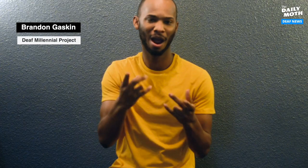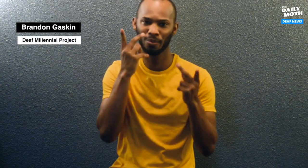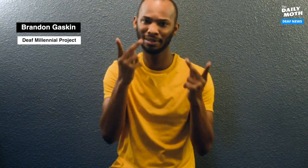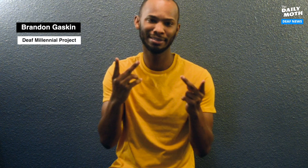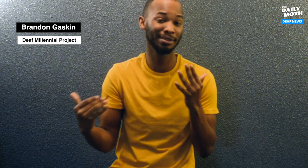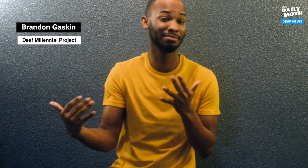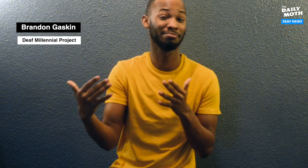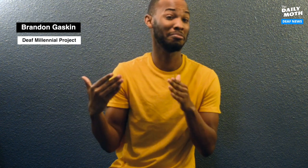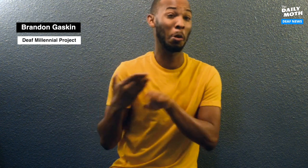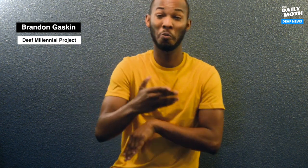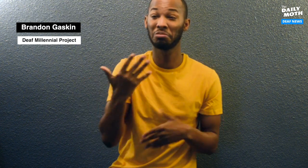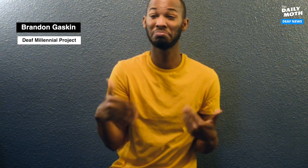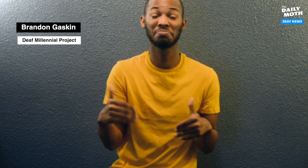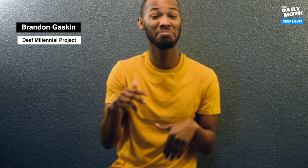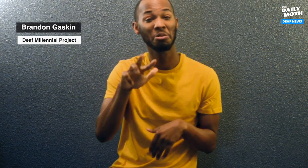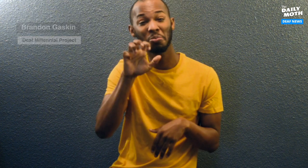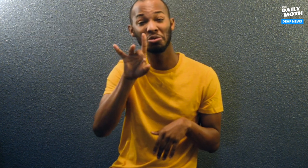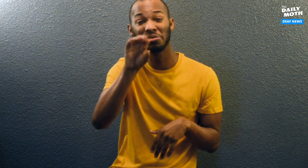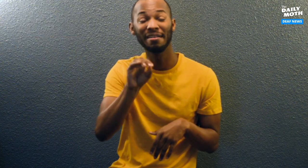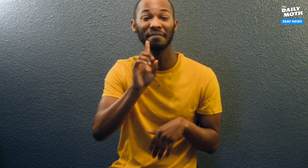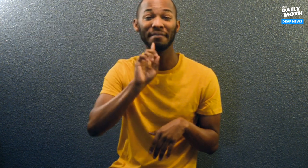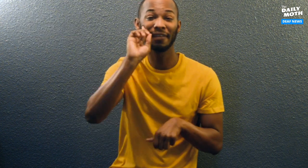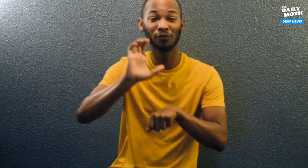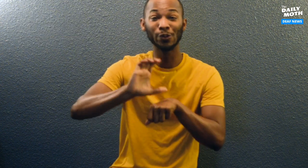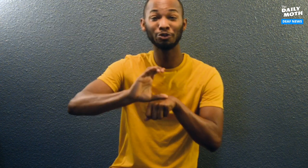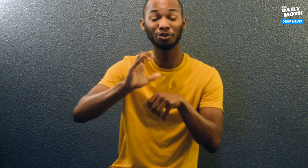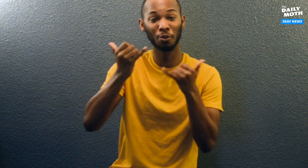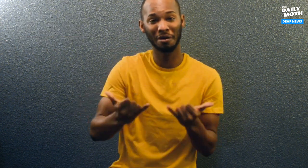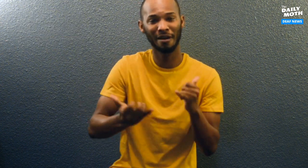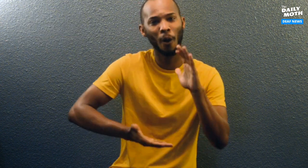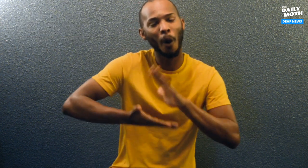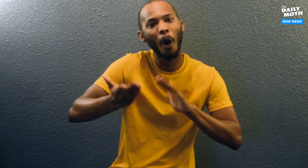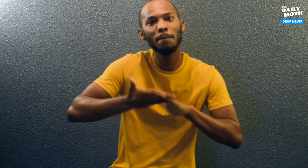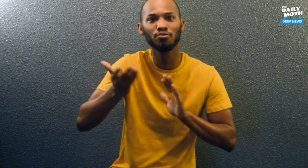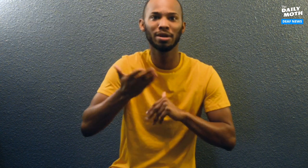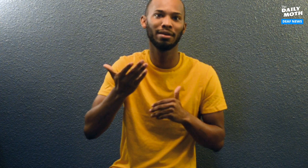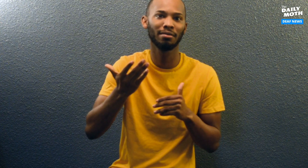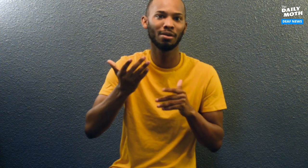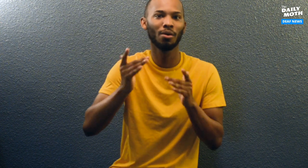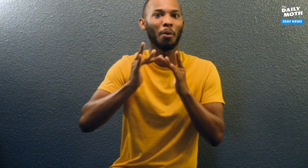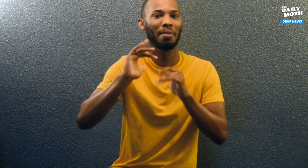Now, I see over 380 Deaf churches right now upgrading